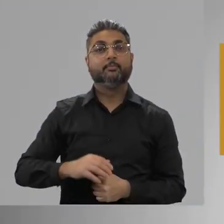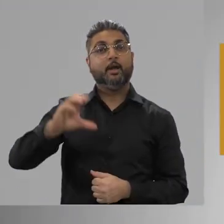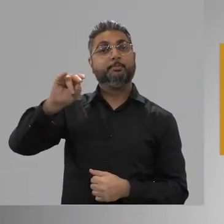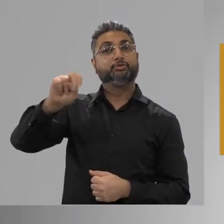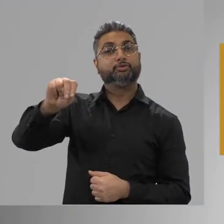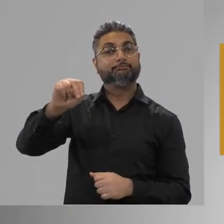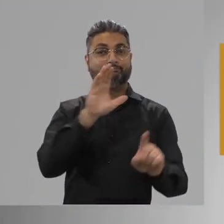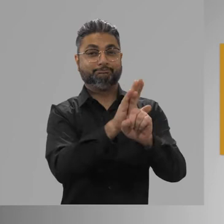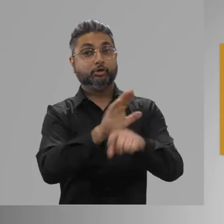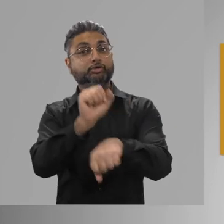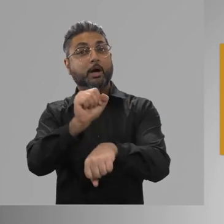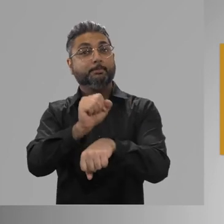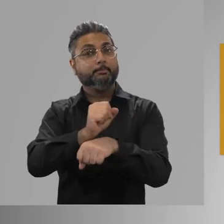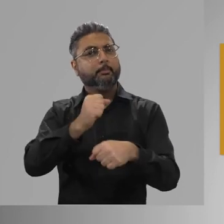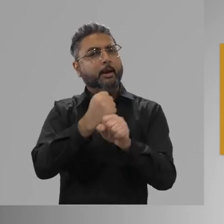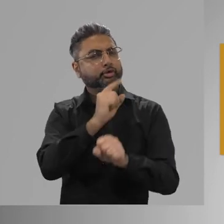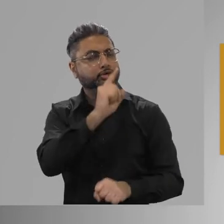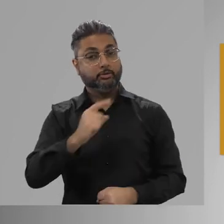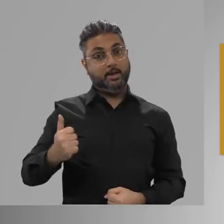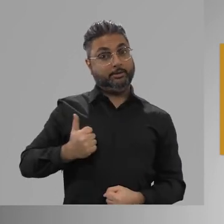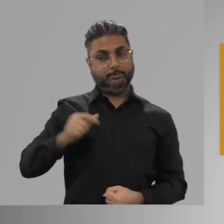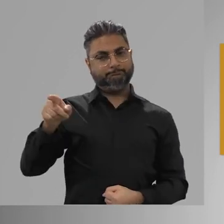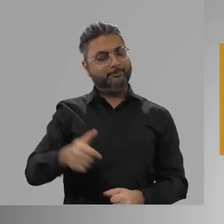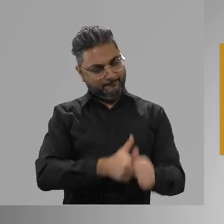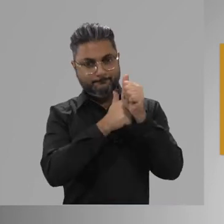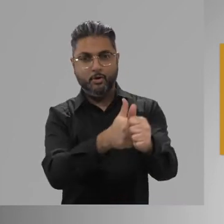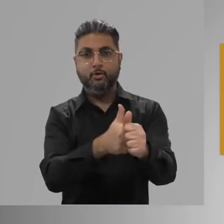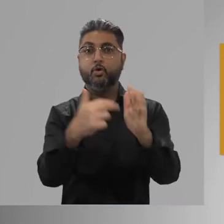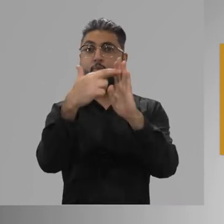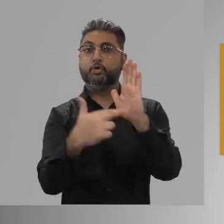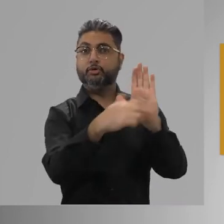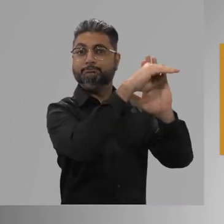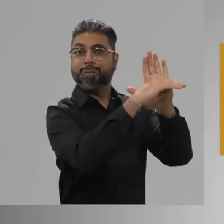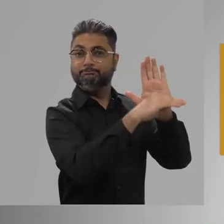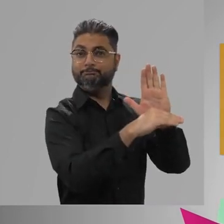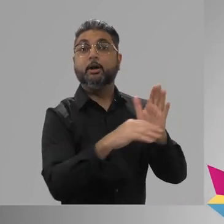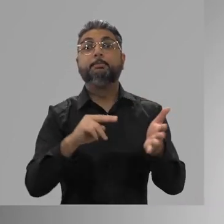The Commission's job is to make sure that Canada is fulfilling these rights.